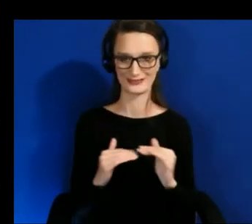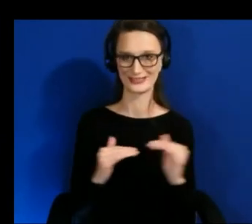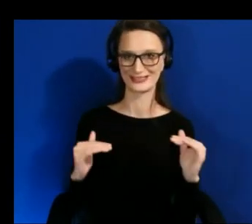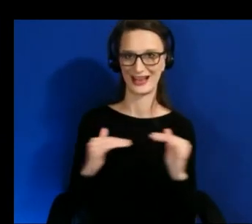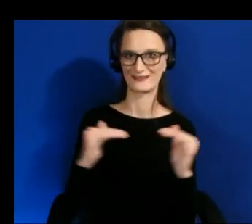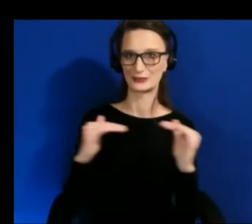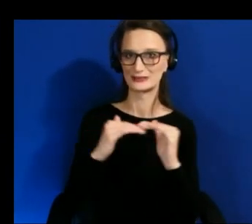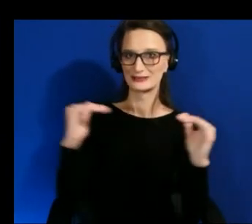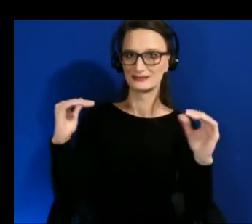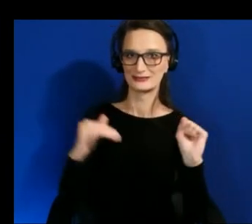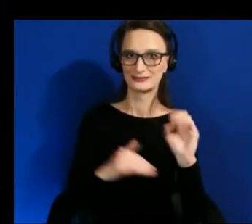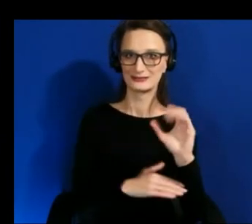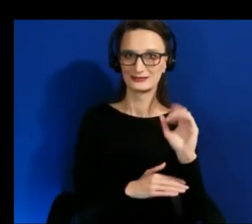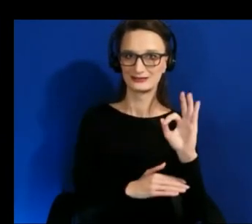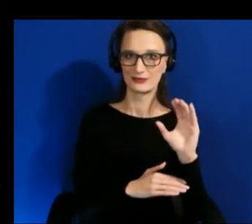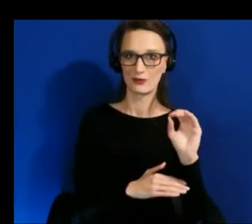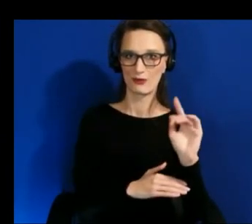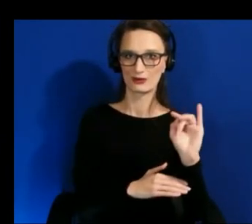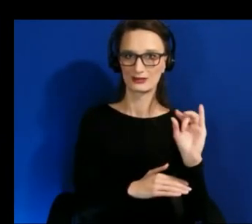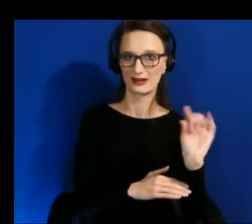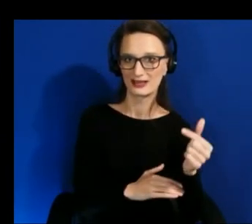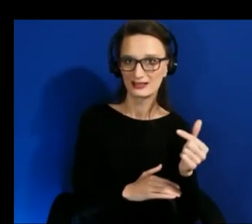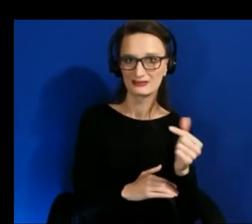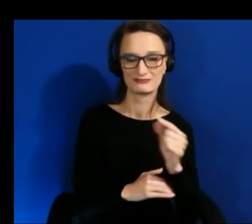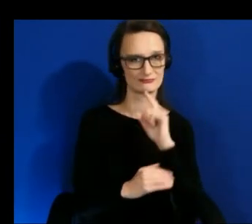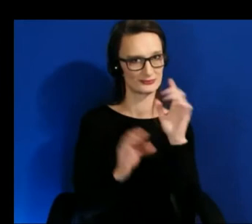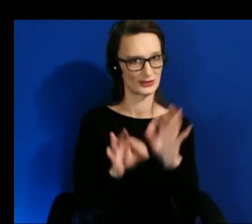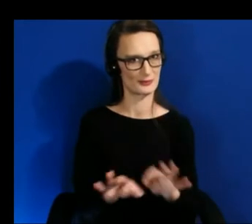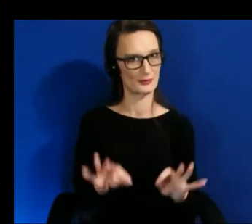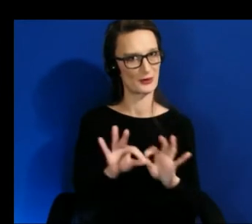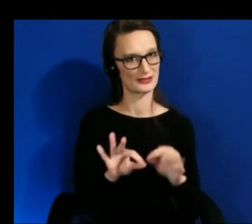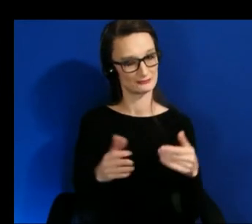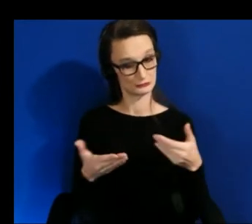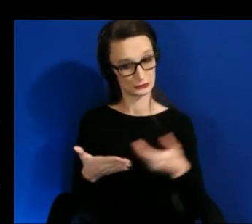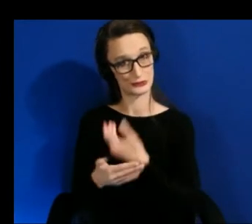uh yes you know it's a relatively new platform and then like we were talking about earlier there's